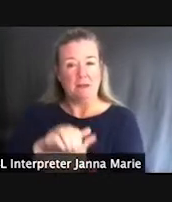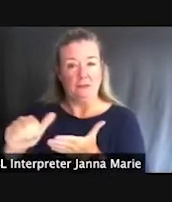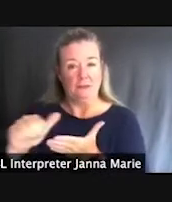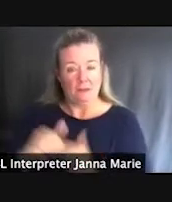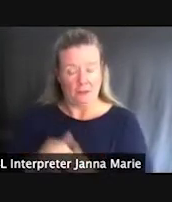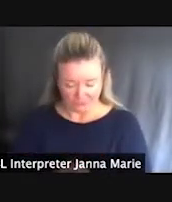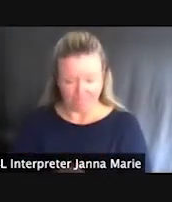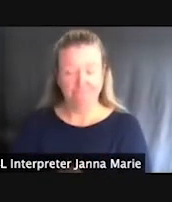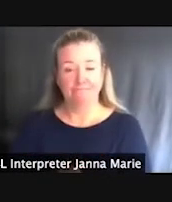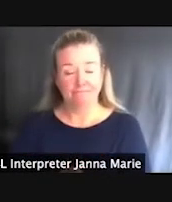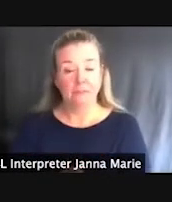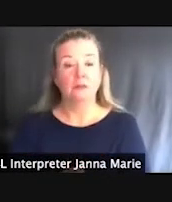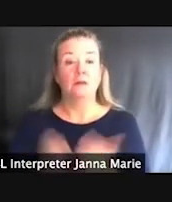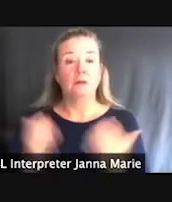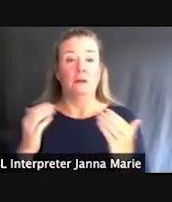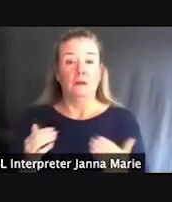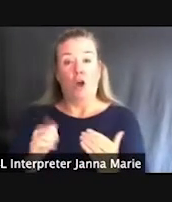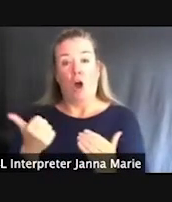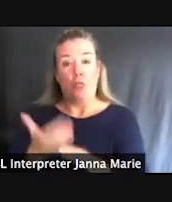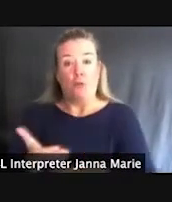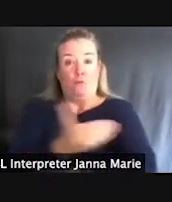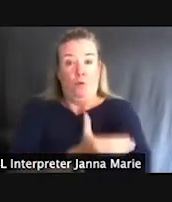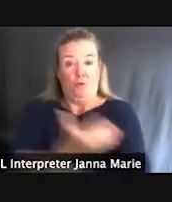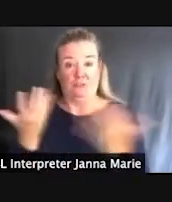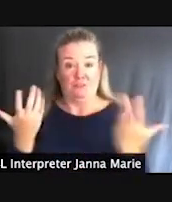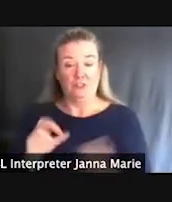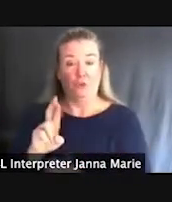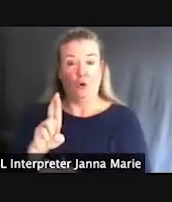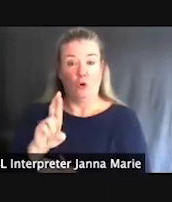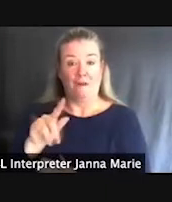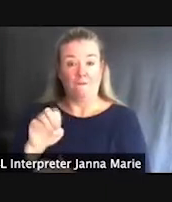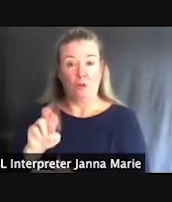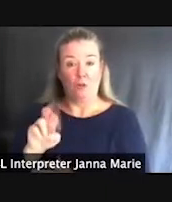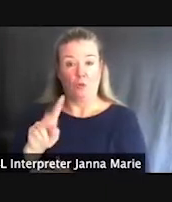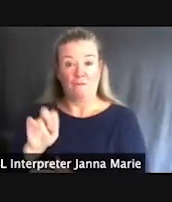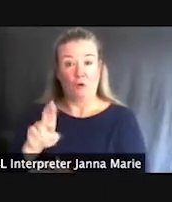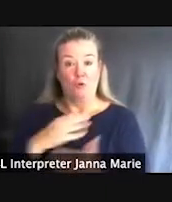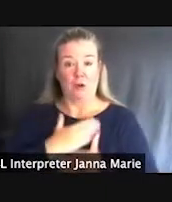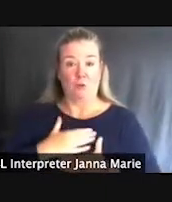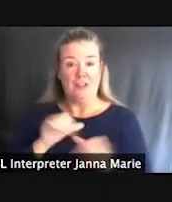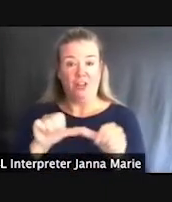Moving on to some other improvements that we've done, this is at Rifle River Recreation Area. This is a trail system and boardwalk.